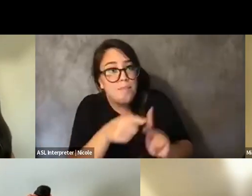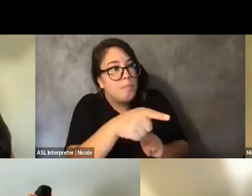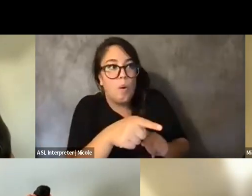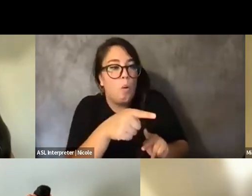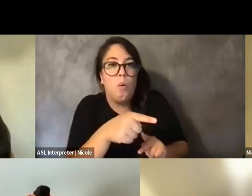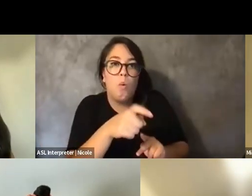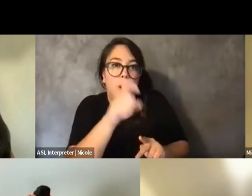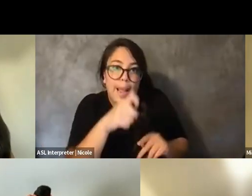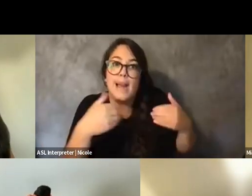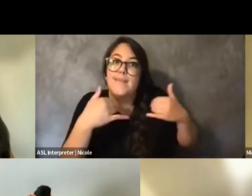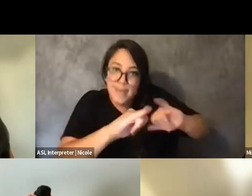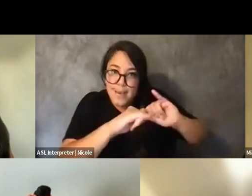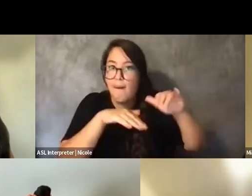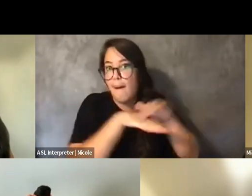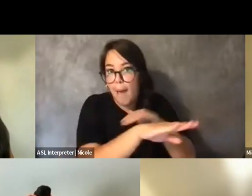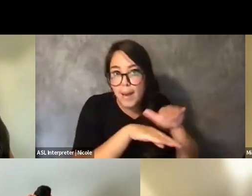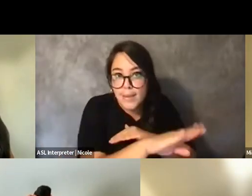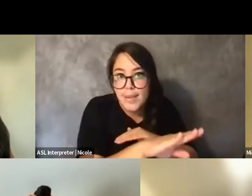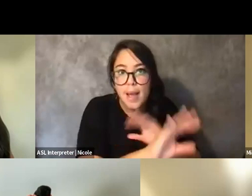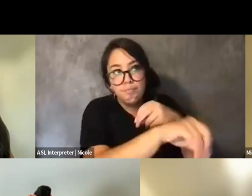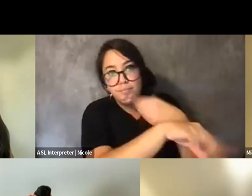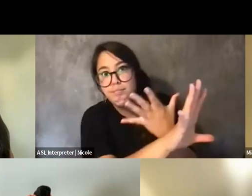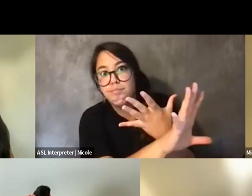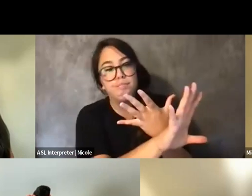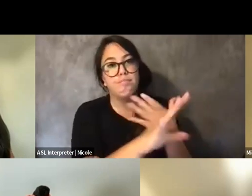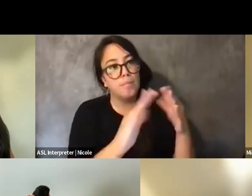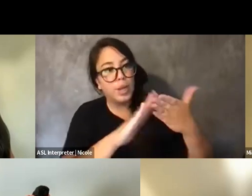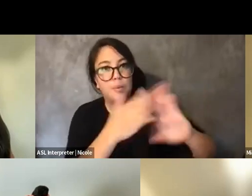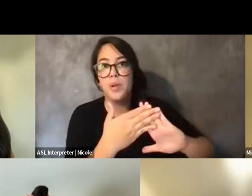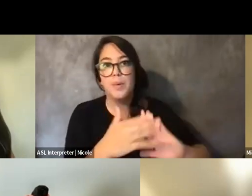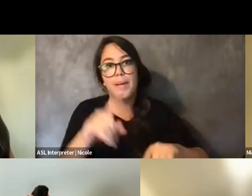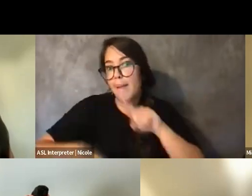that you have to forego having relationships with folks that are like you,